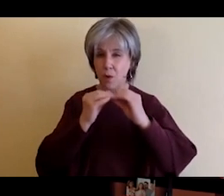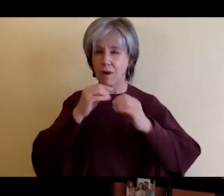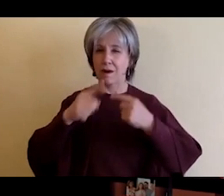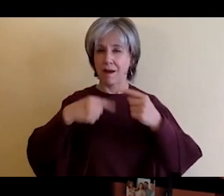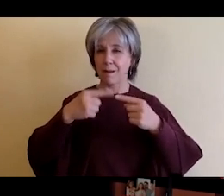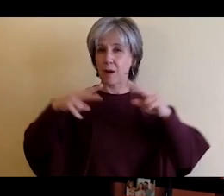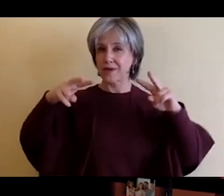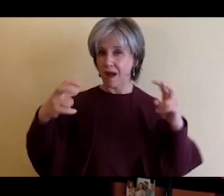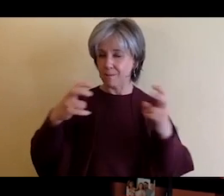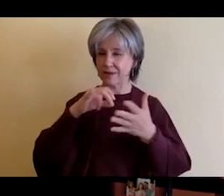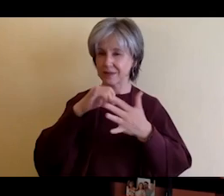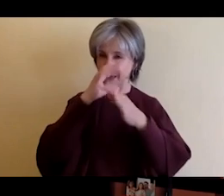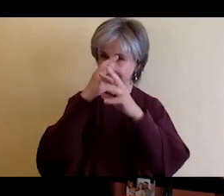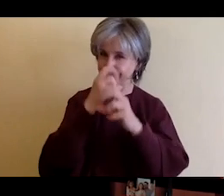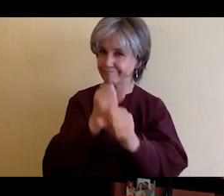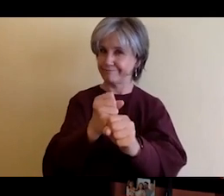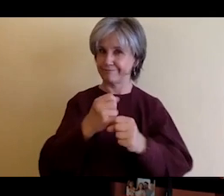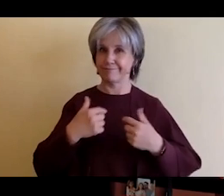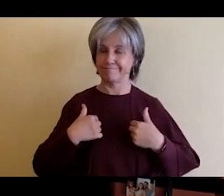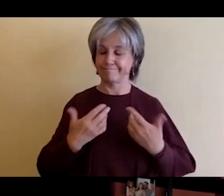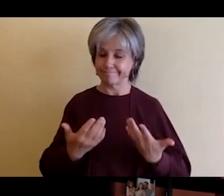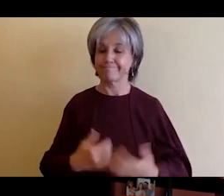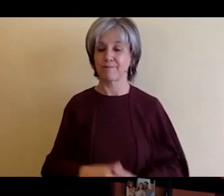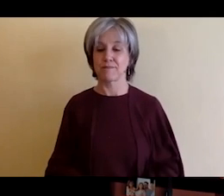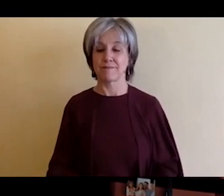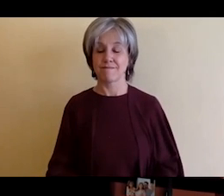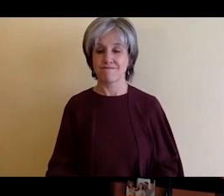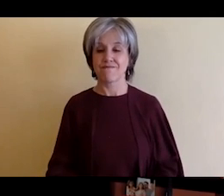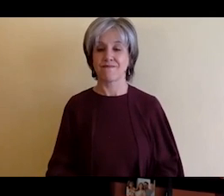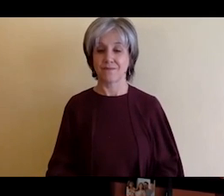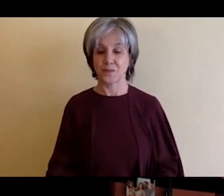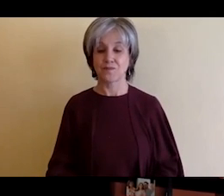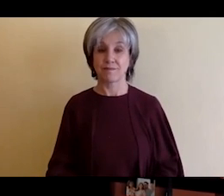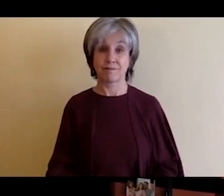From the personal point of view, I am I've been an athlete throughout my life